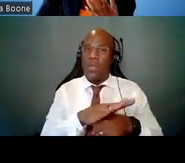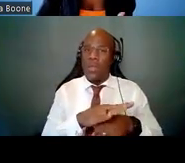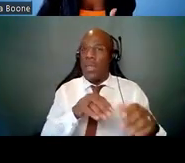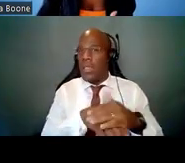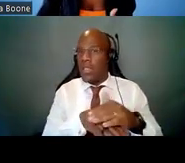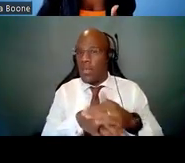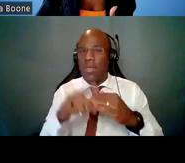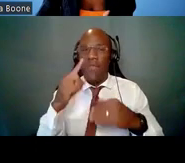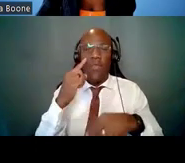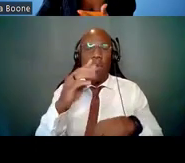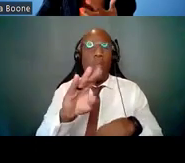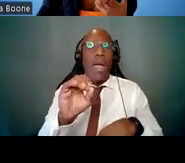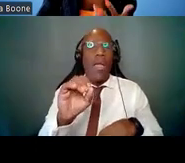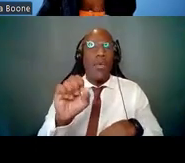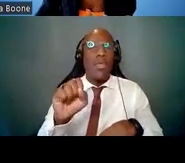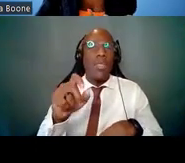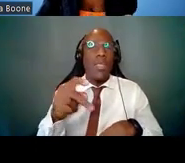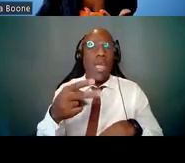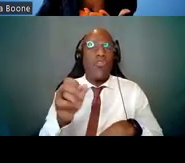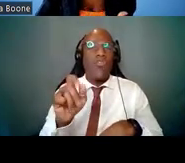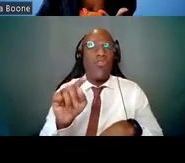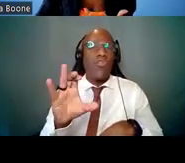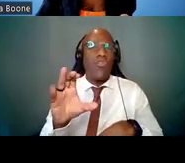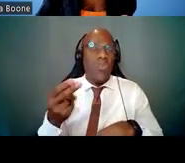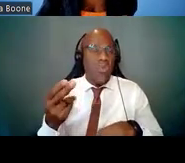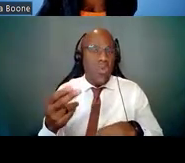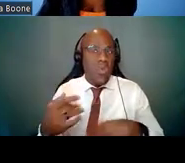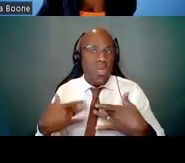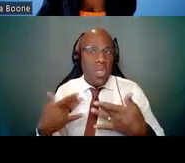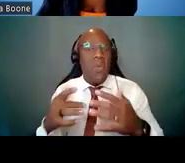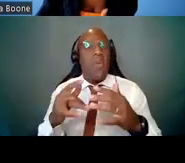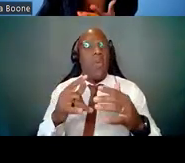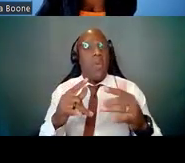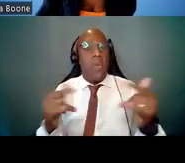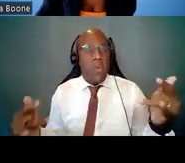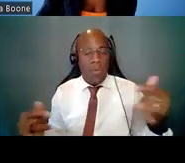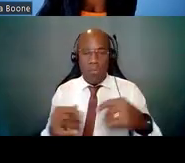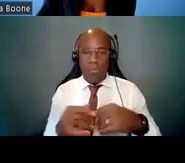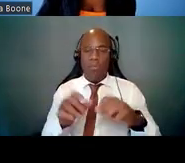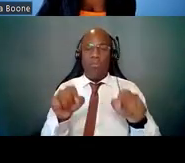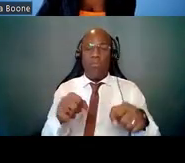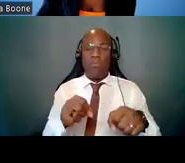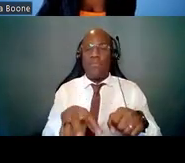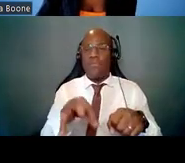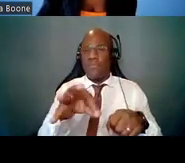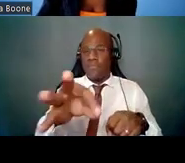You can find this out by receiving the notices that are published on a regular basis from NIH.